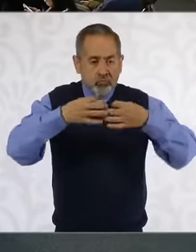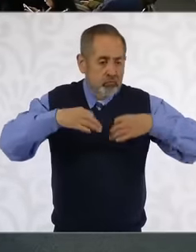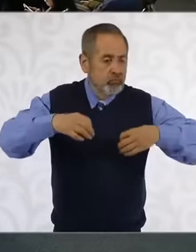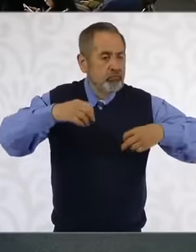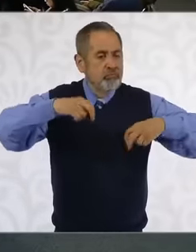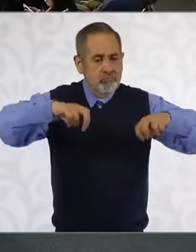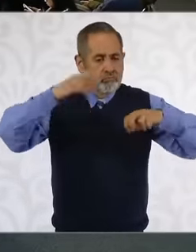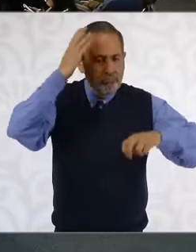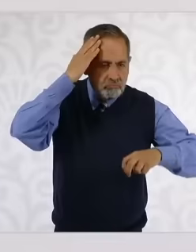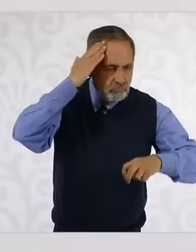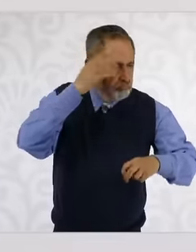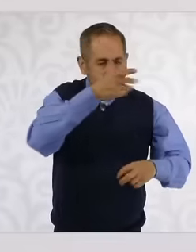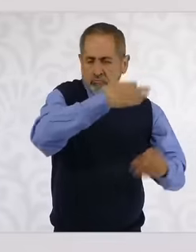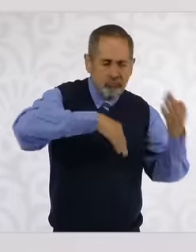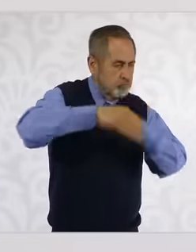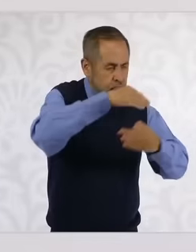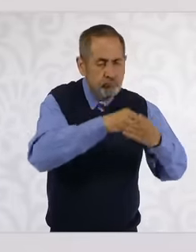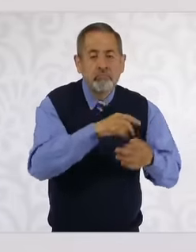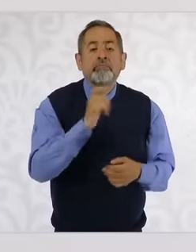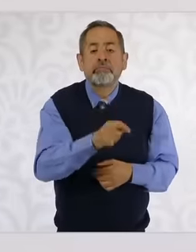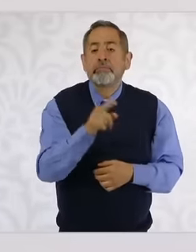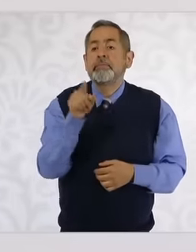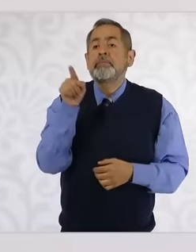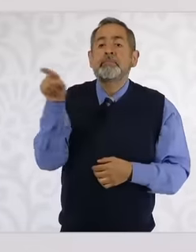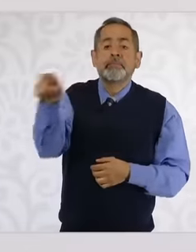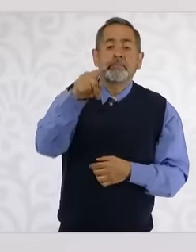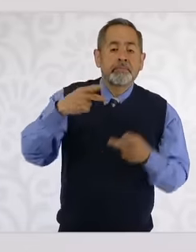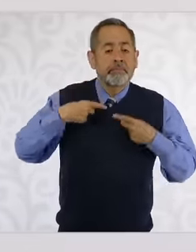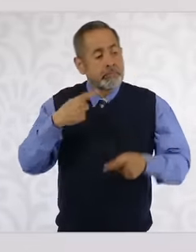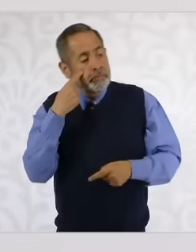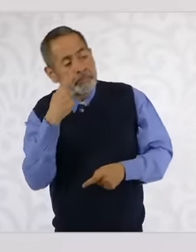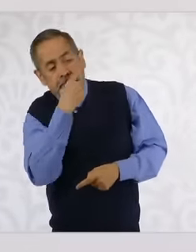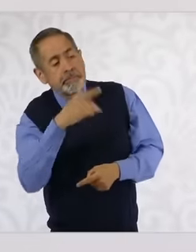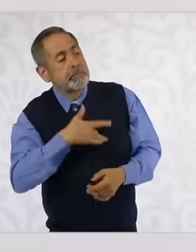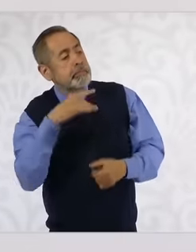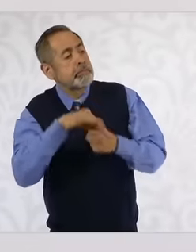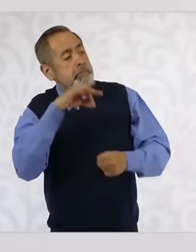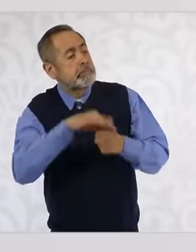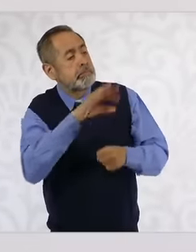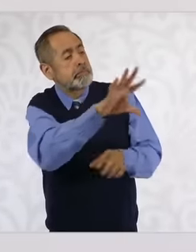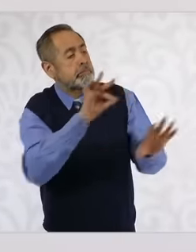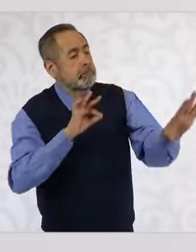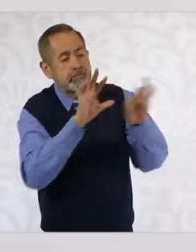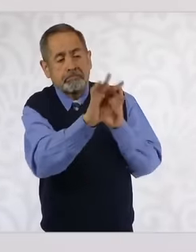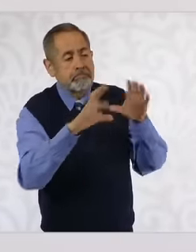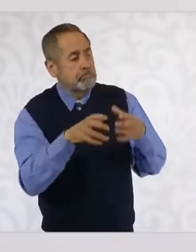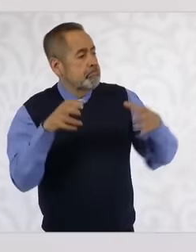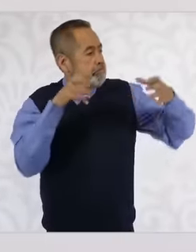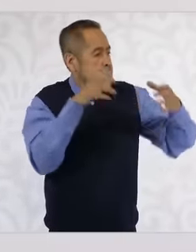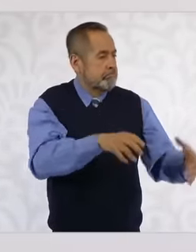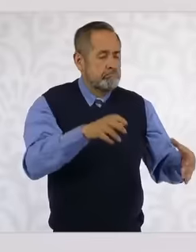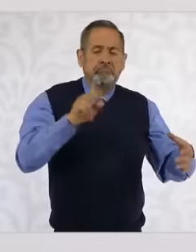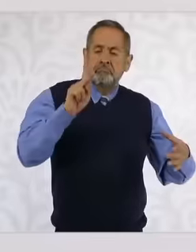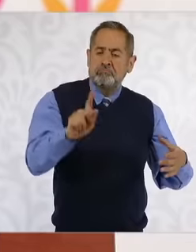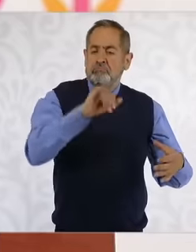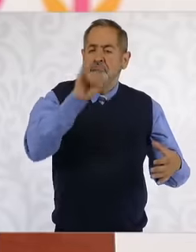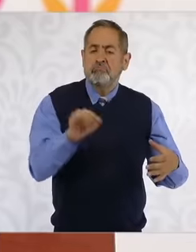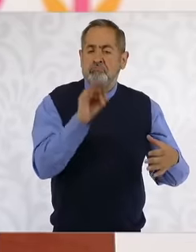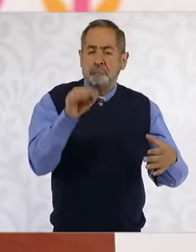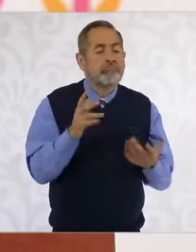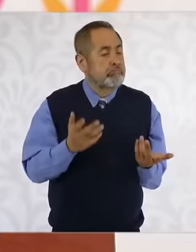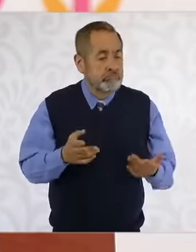, ministers and ministers of the judiciary and it is a very important advance for democracy in